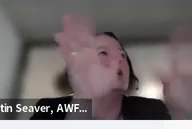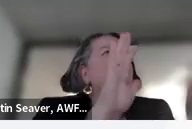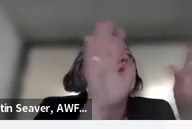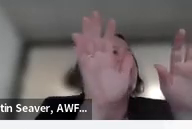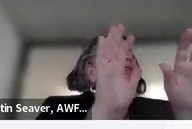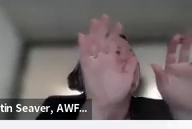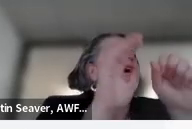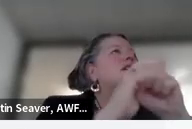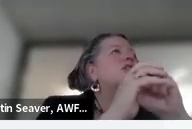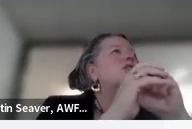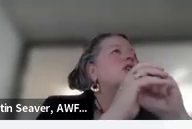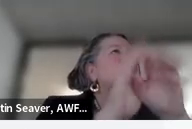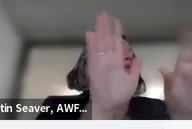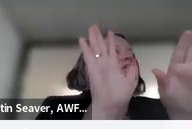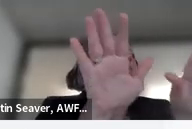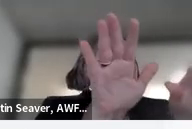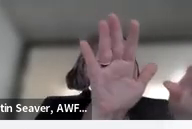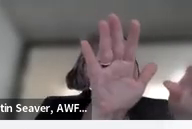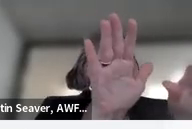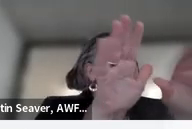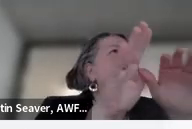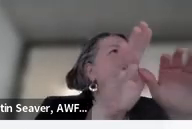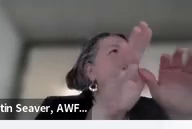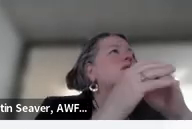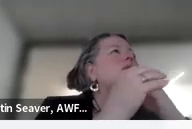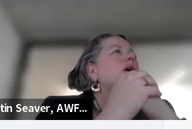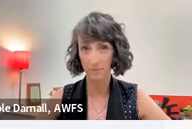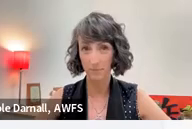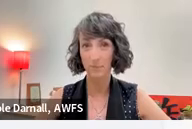to say these challenges could also support your Subcommittee work.